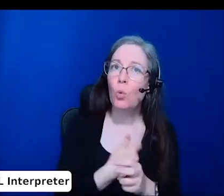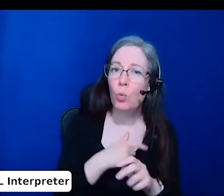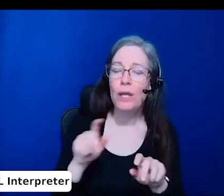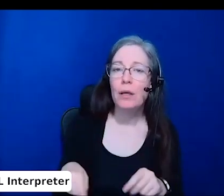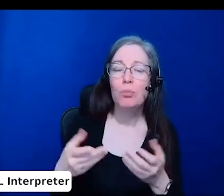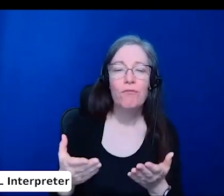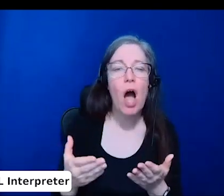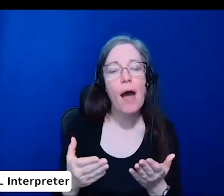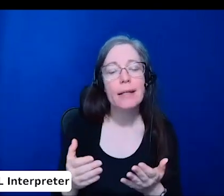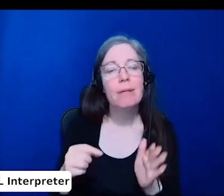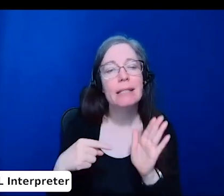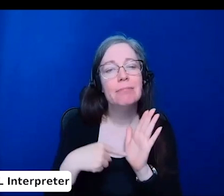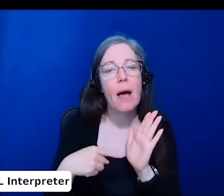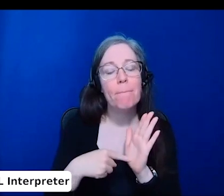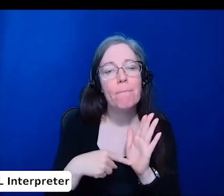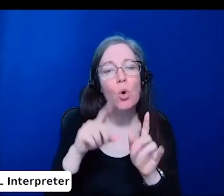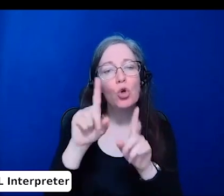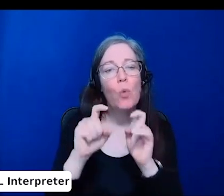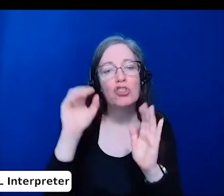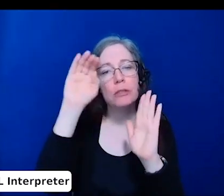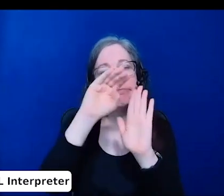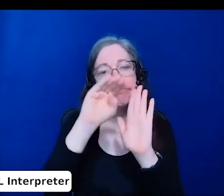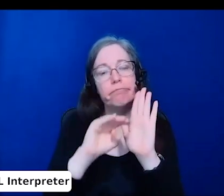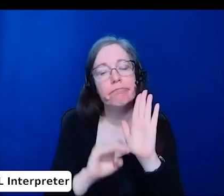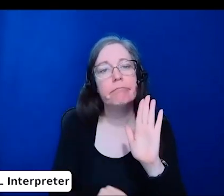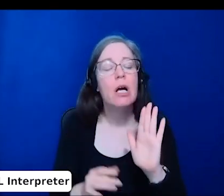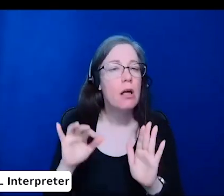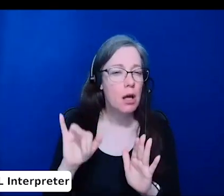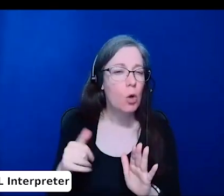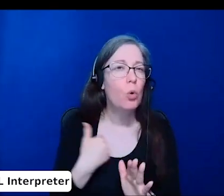These are the questions we list in our forthcoming publication.